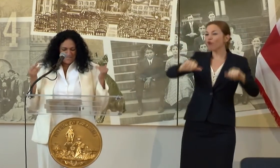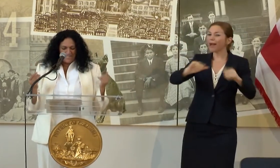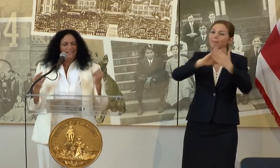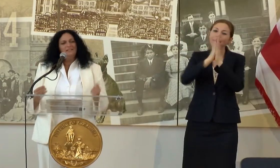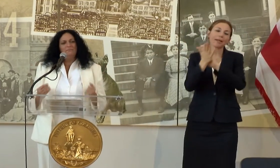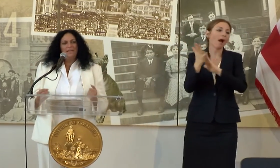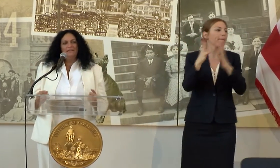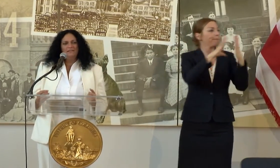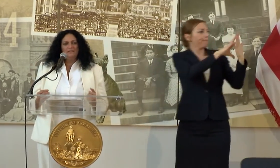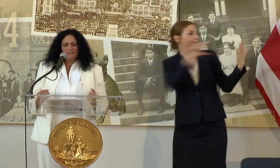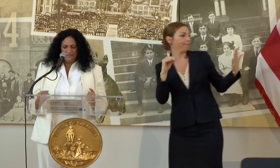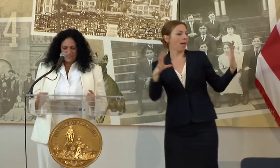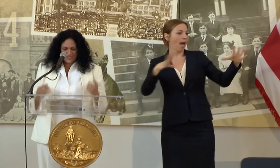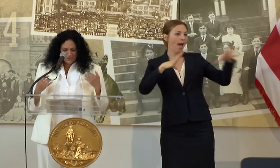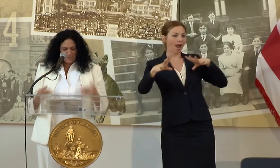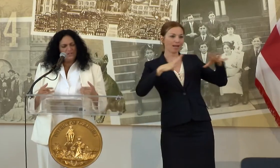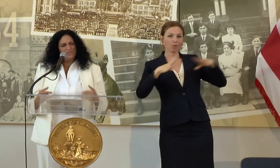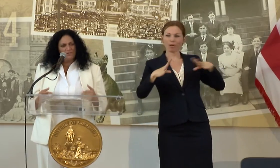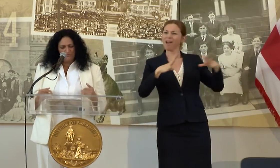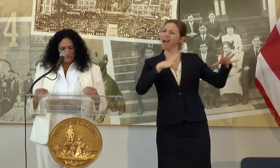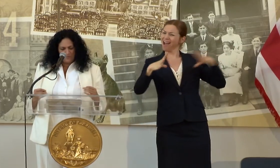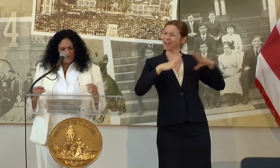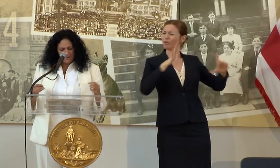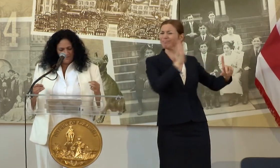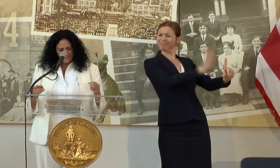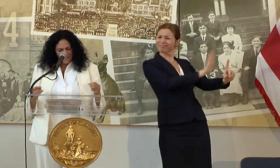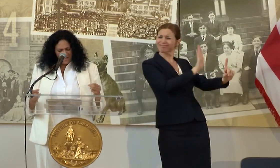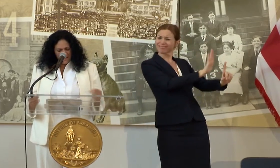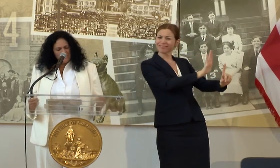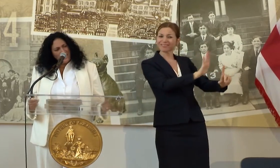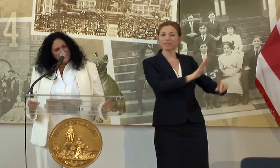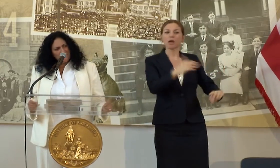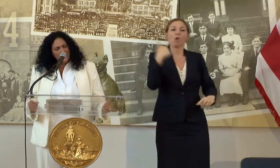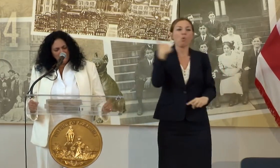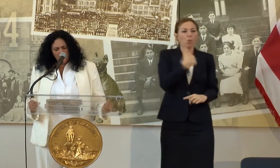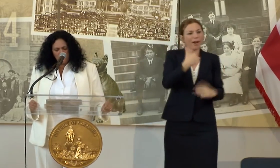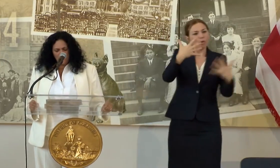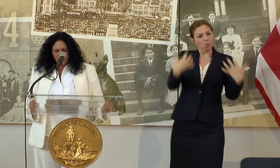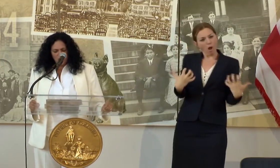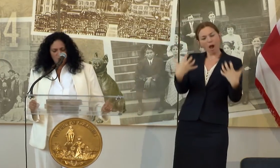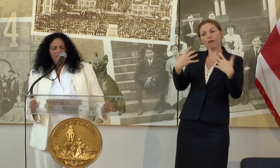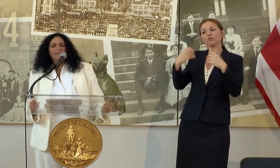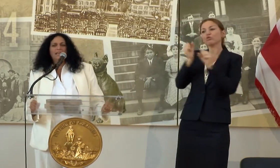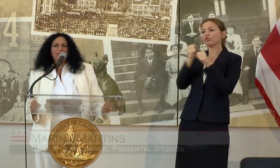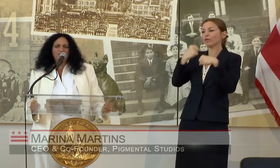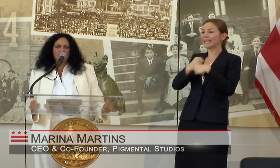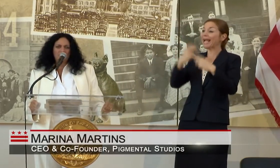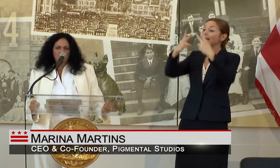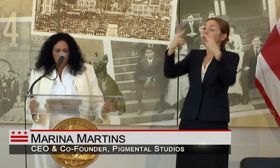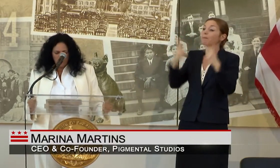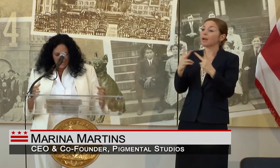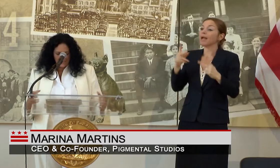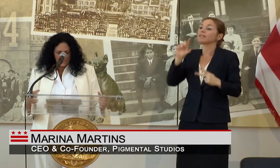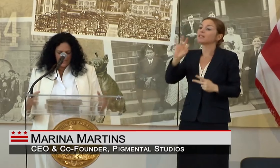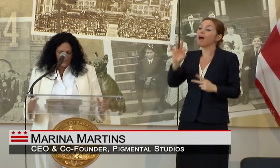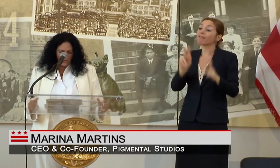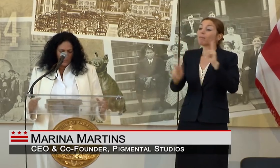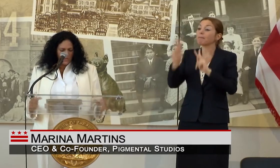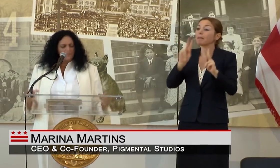BUT AN INDEPENDENT SPIRITED GROUP OF LIKE-MINDED INDIVIDUALS WE ENGAGE ROBUSTLY ON A WORLD